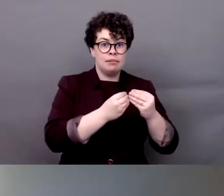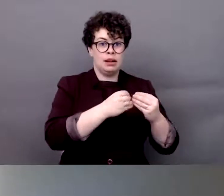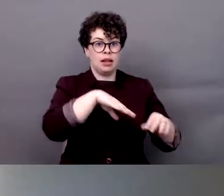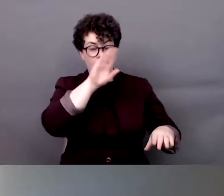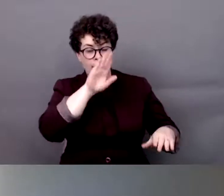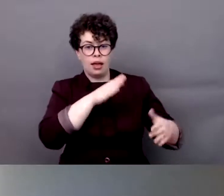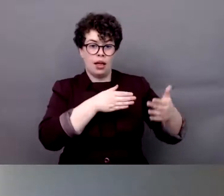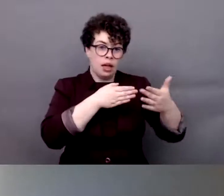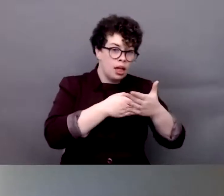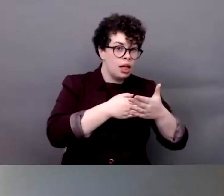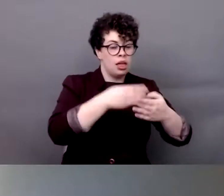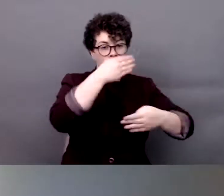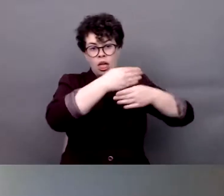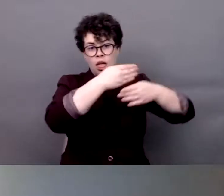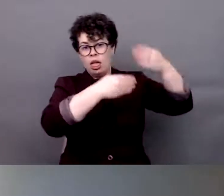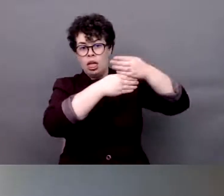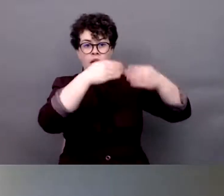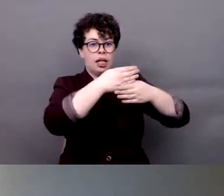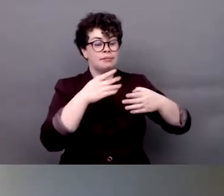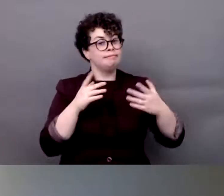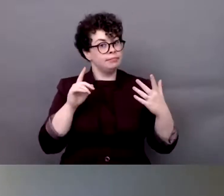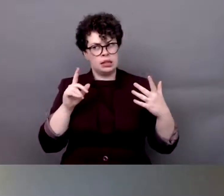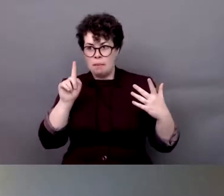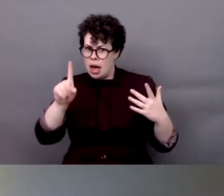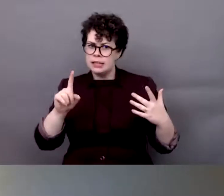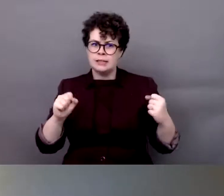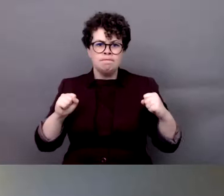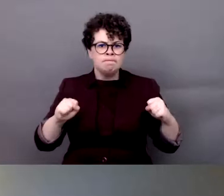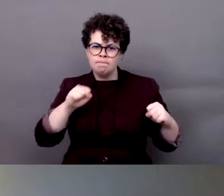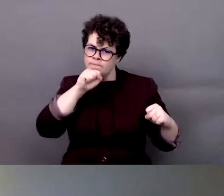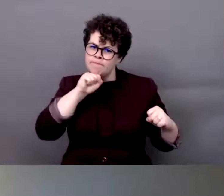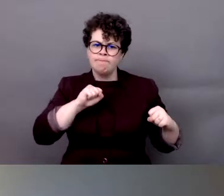and past discrimination, he